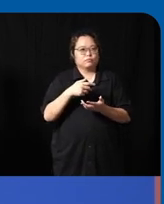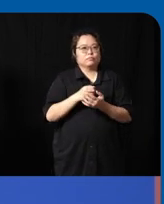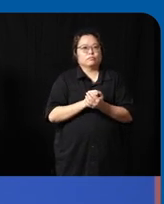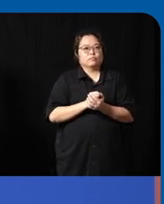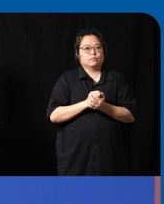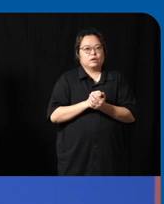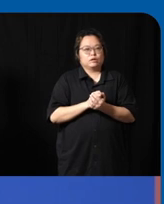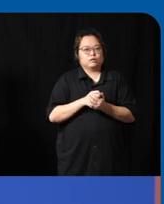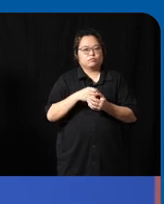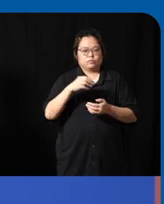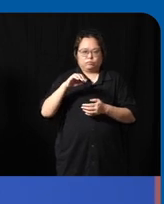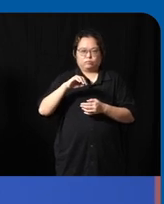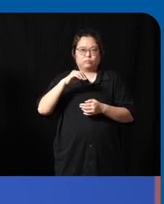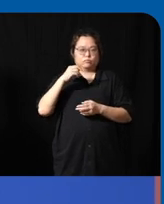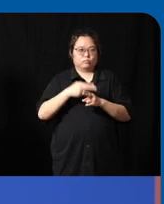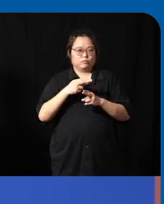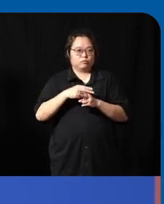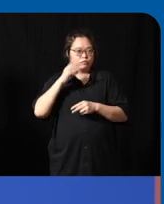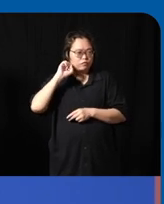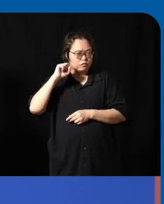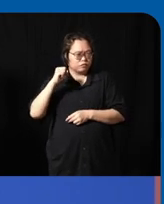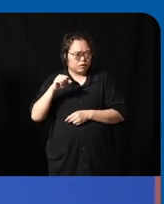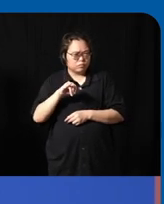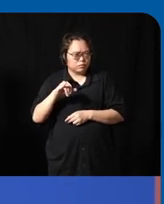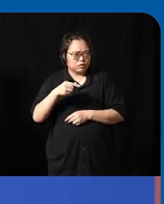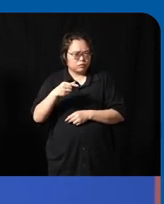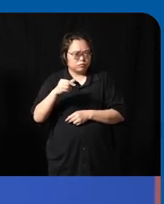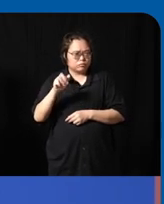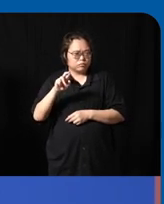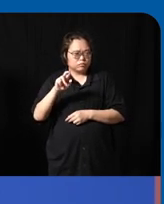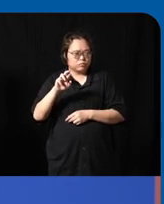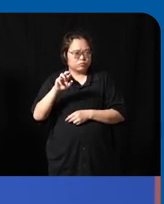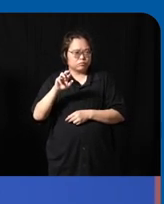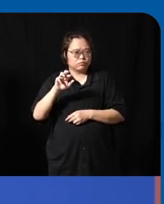now he's a professor at the University of Sydney um if I understand their hypothesis